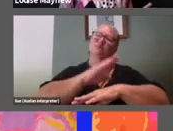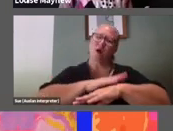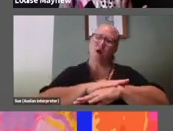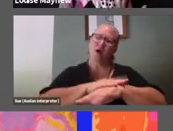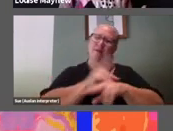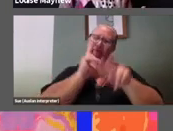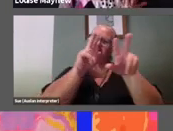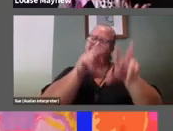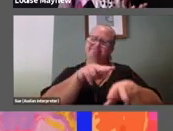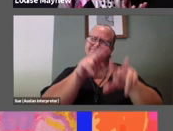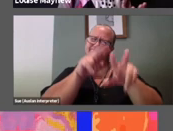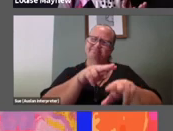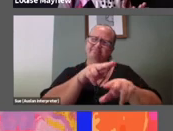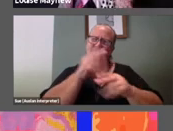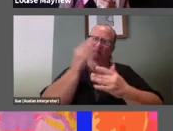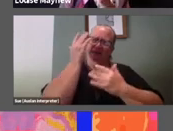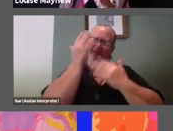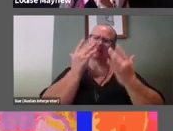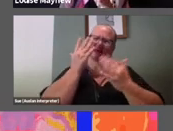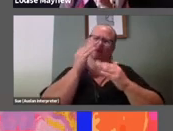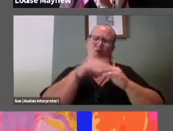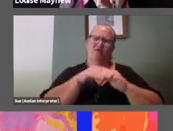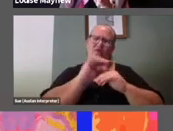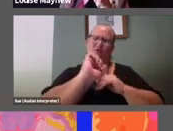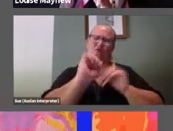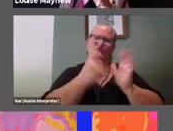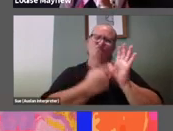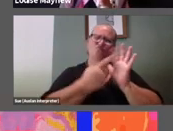think about the references that she is making here.